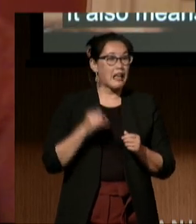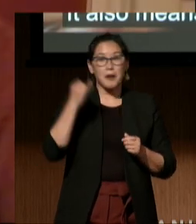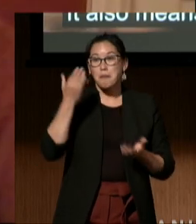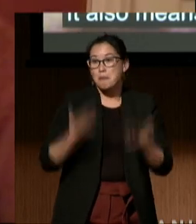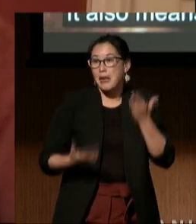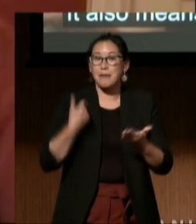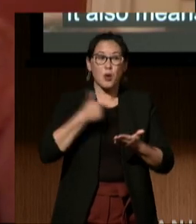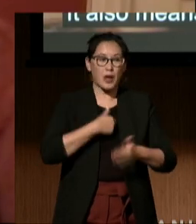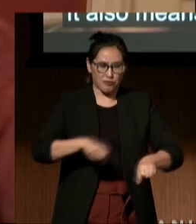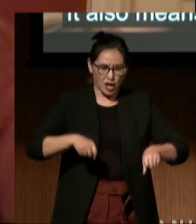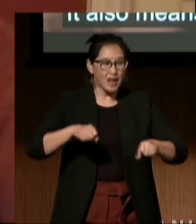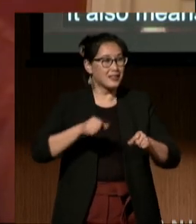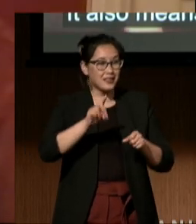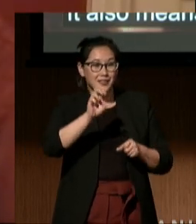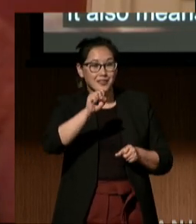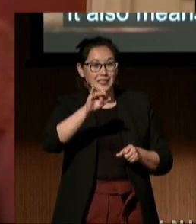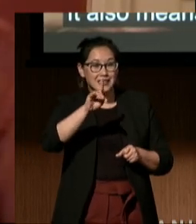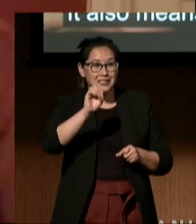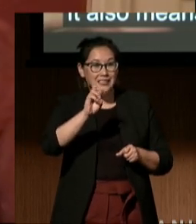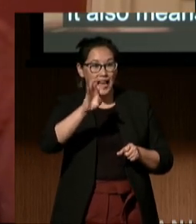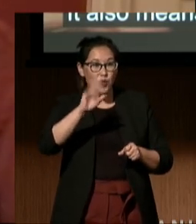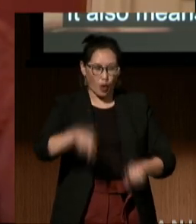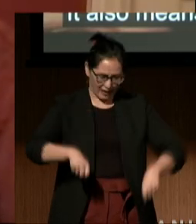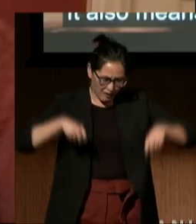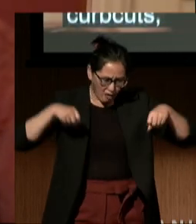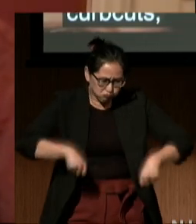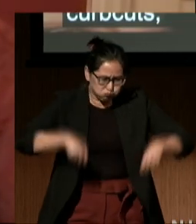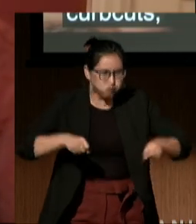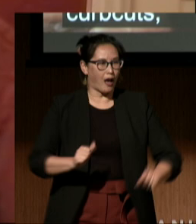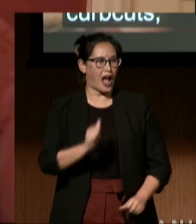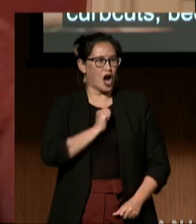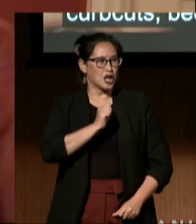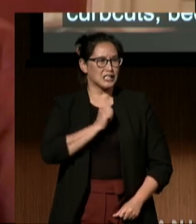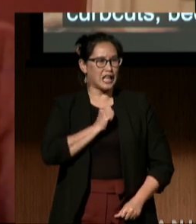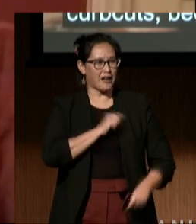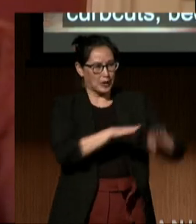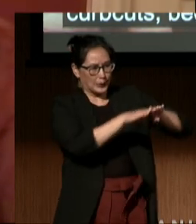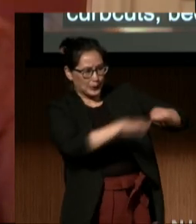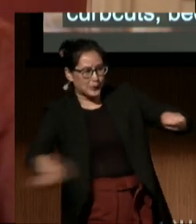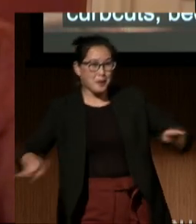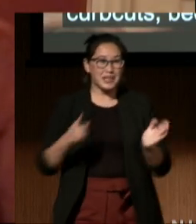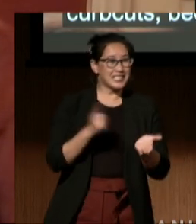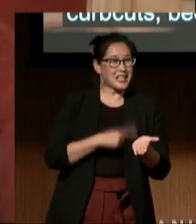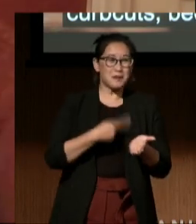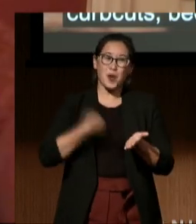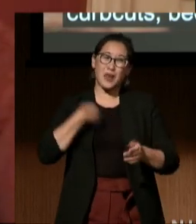because sometimes you just have to grab a sledgehammer and get the job done.